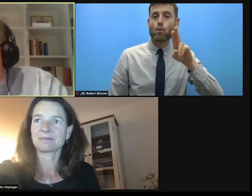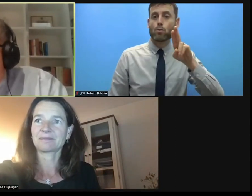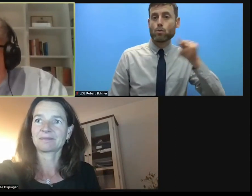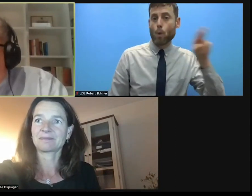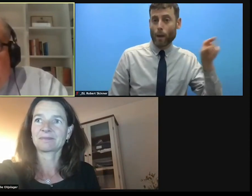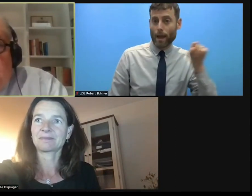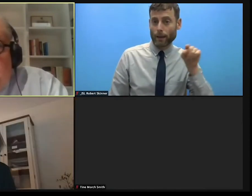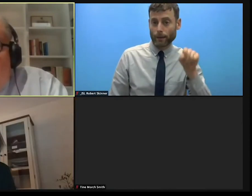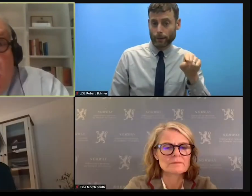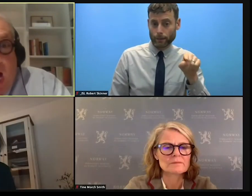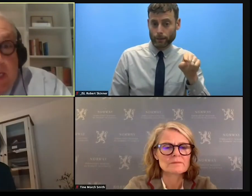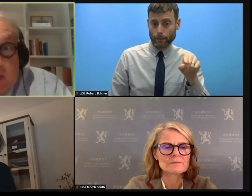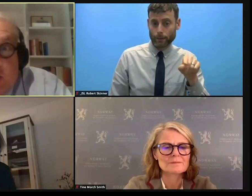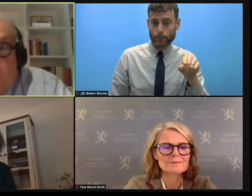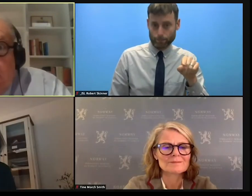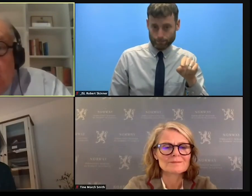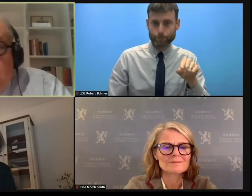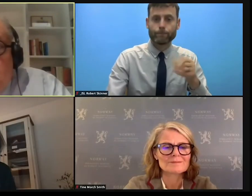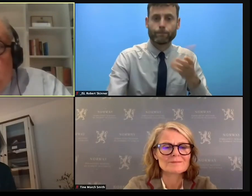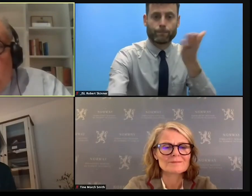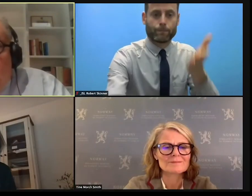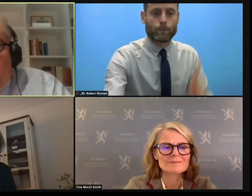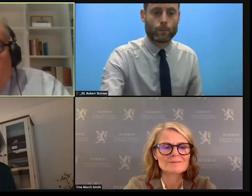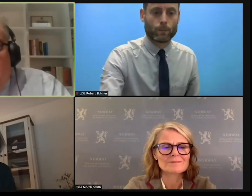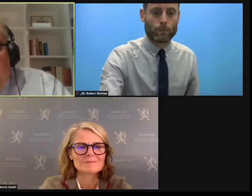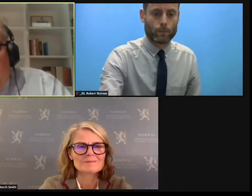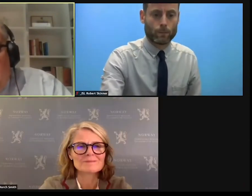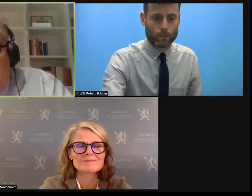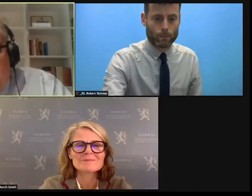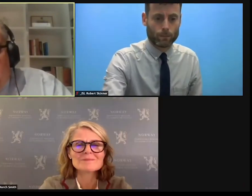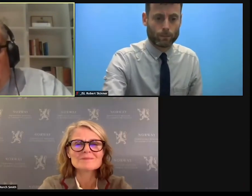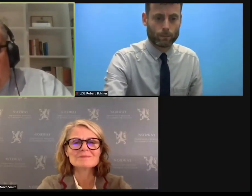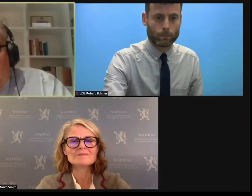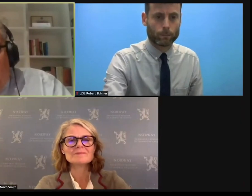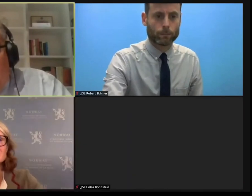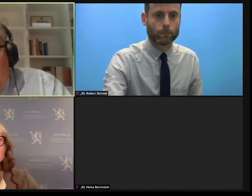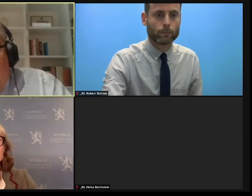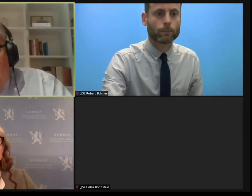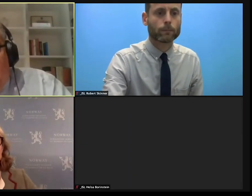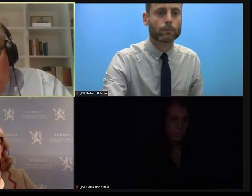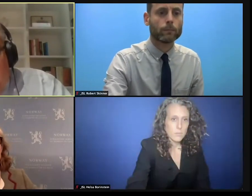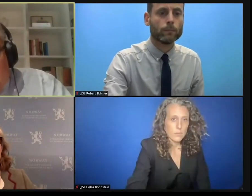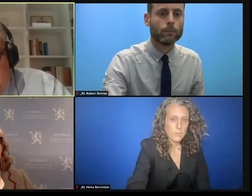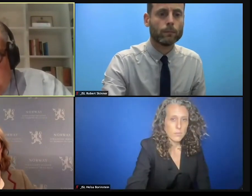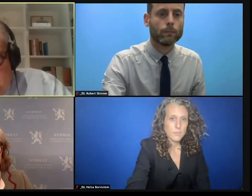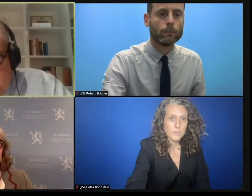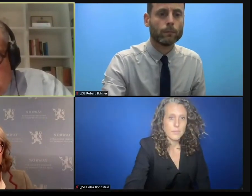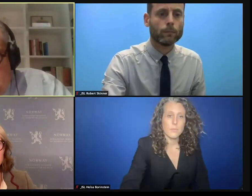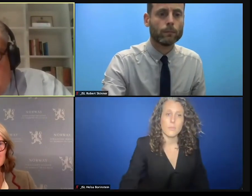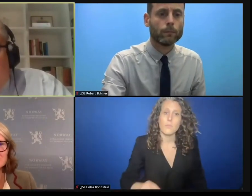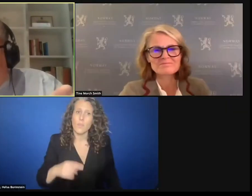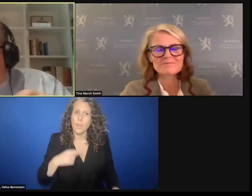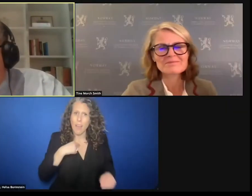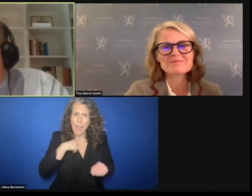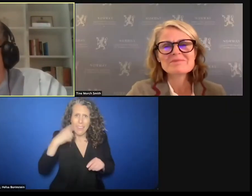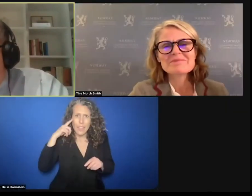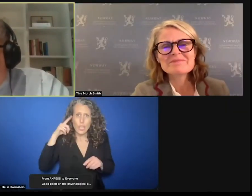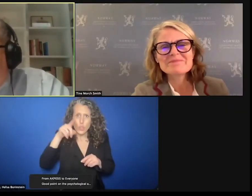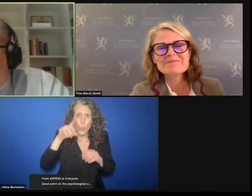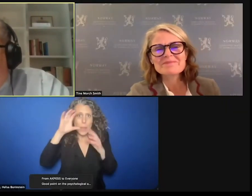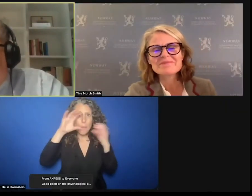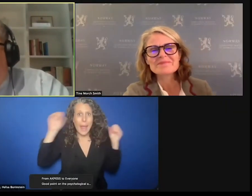Tine Morch Smith who I see you are the ambassador to the UN in Geneva. I see you shaking your head.